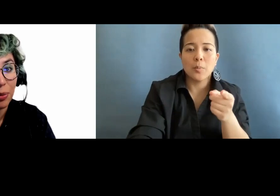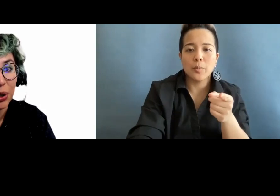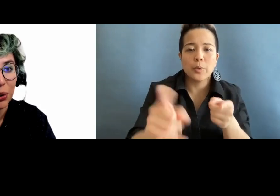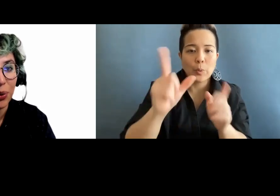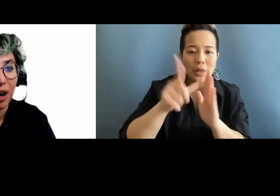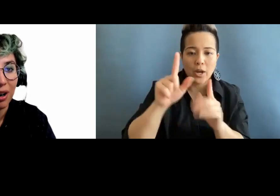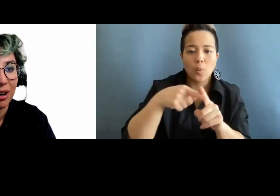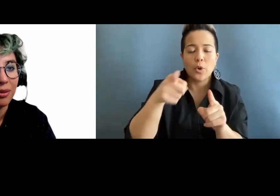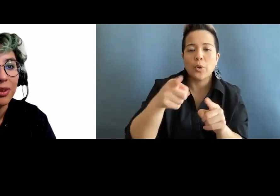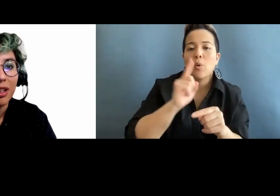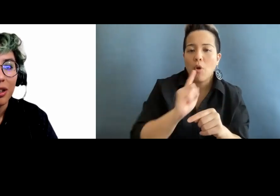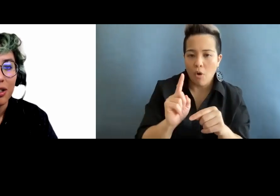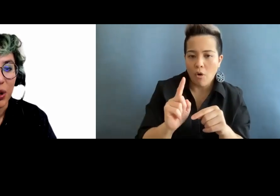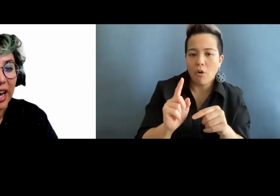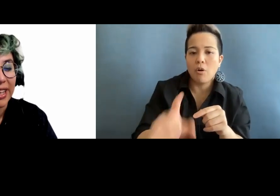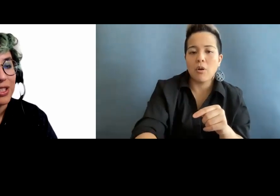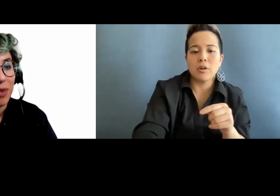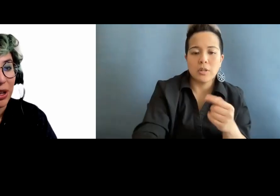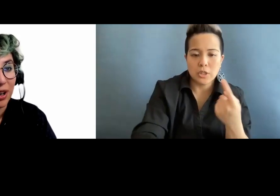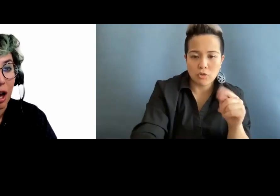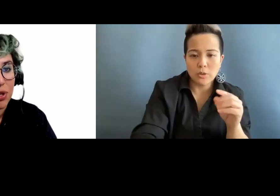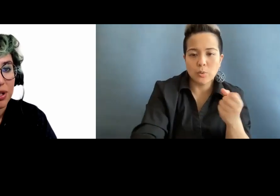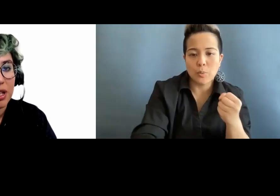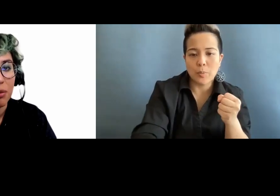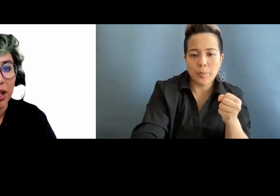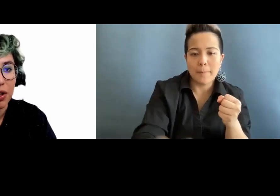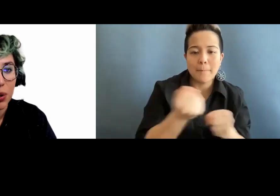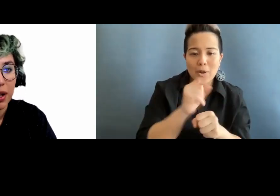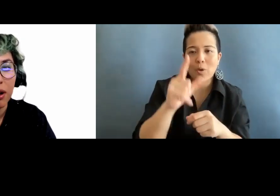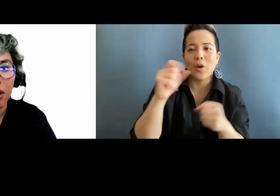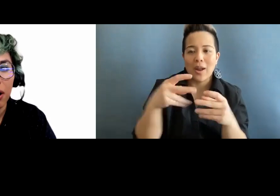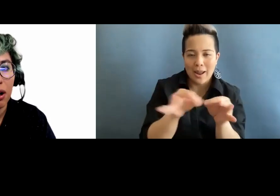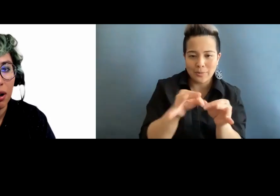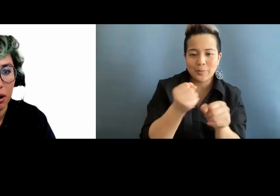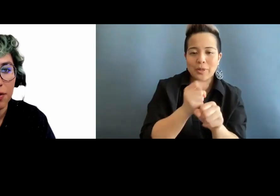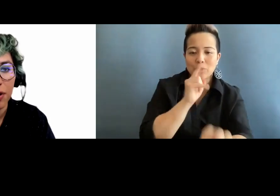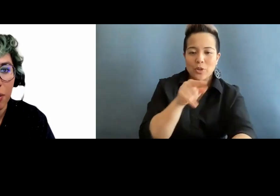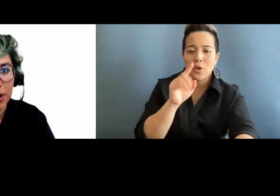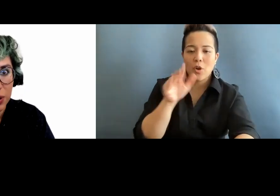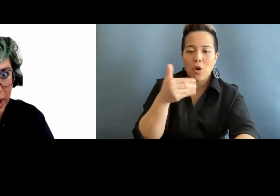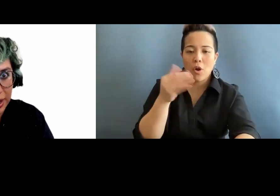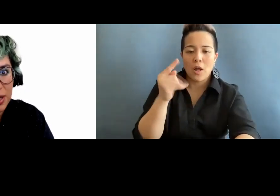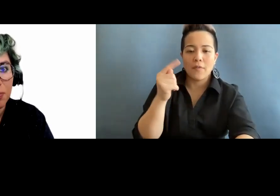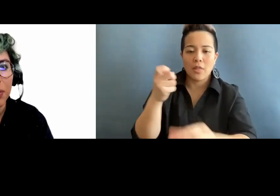when you are trying to make your captions and making sure that all of the grammar is correct,